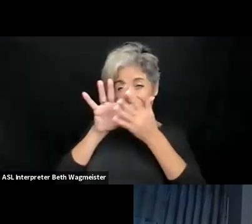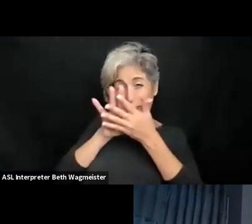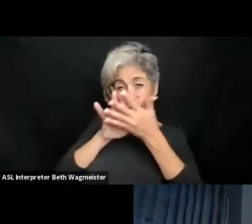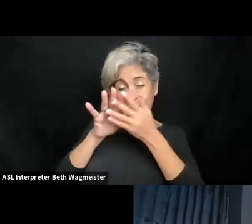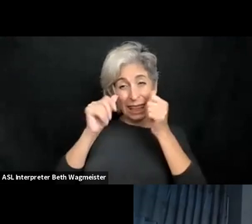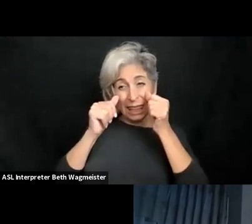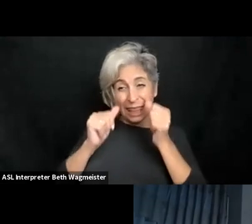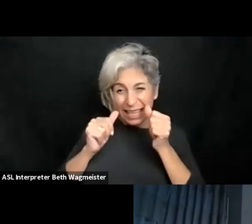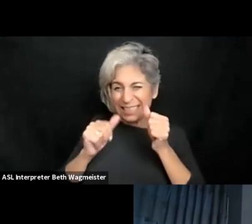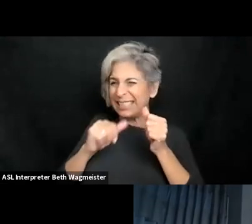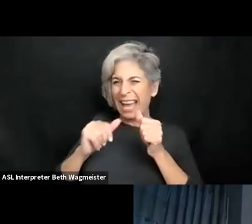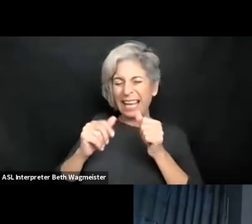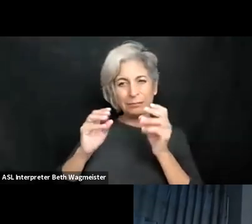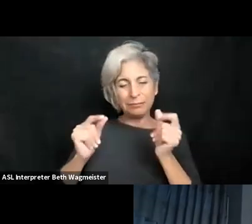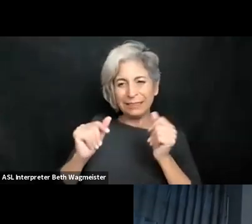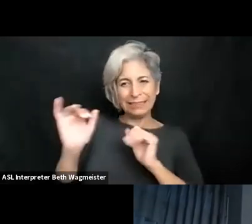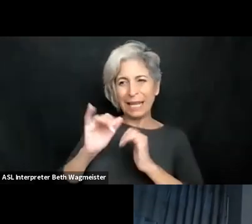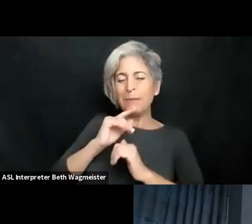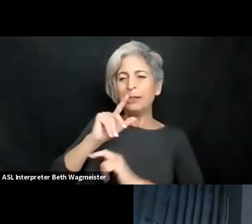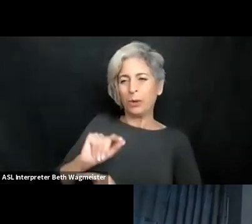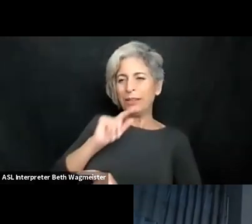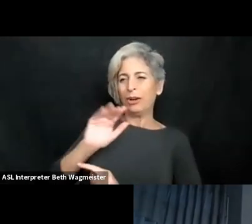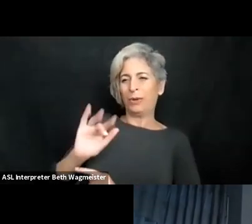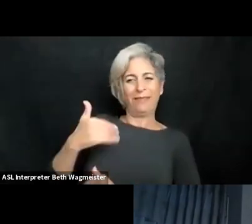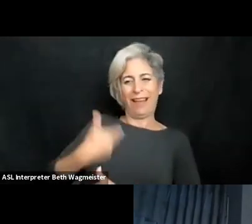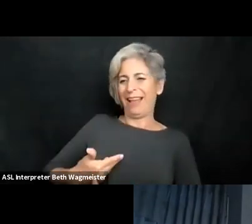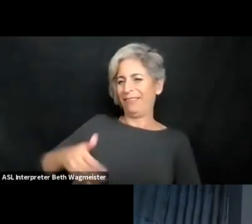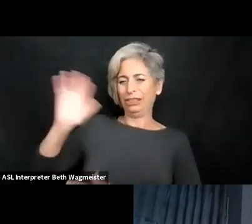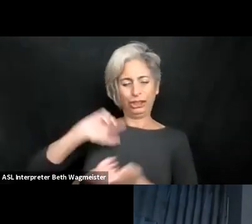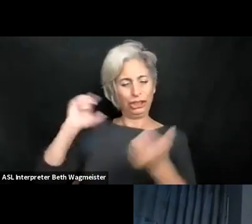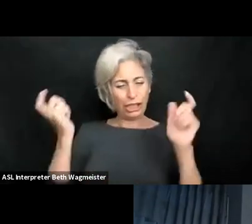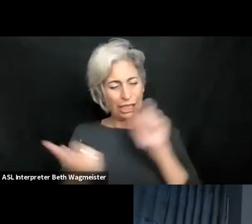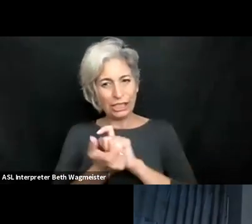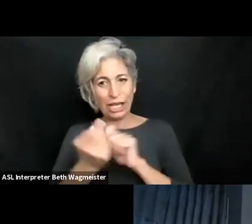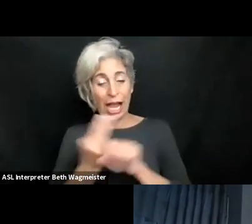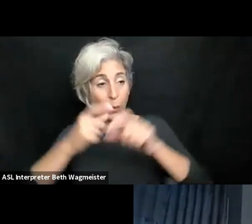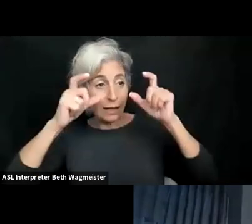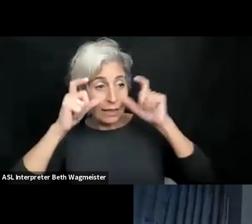built in accessible ways, and I'm already seeing that my eyes, my